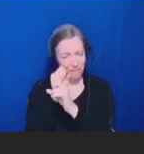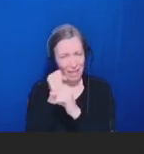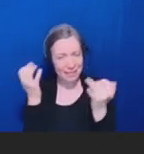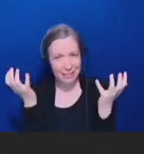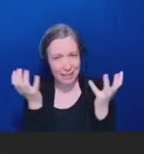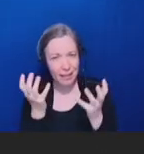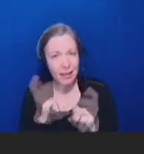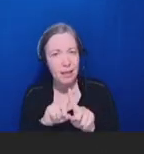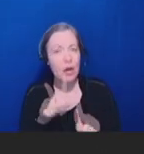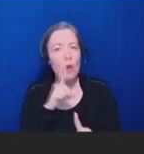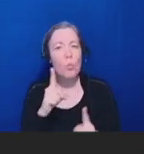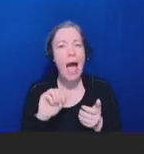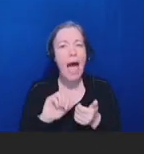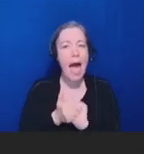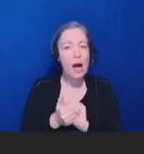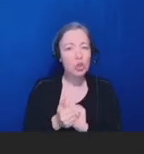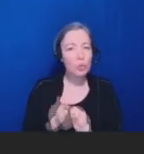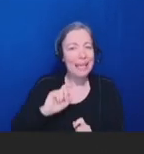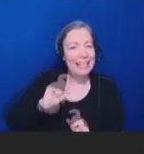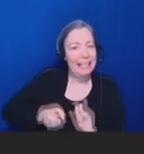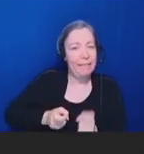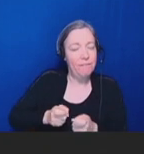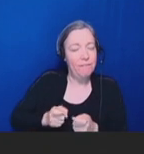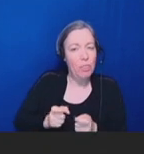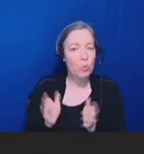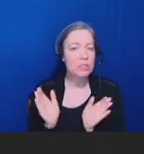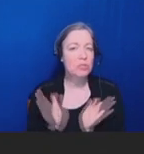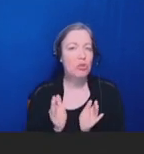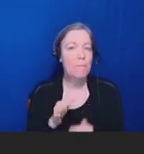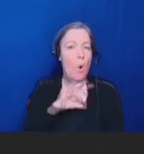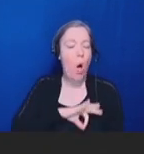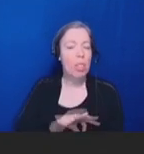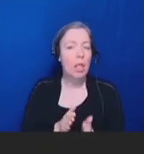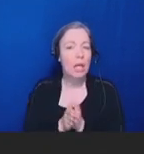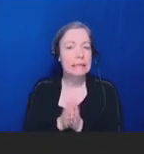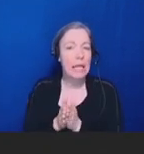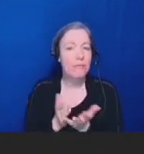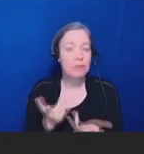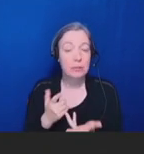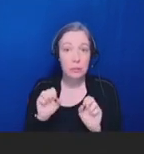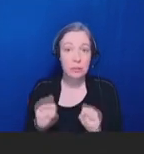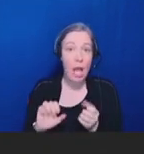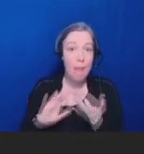And even small incentives can be really, really beneficial sometimes. Next slide, please.